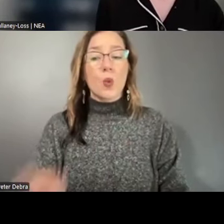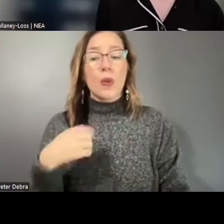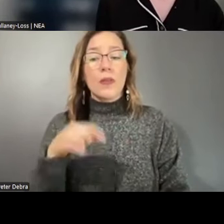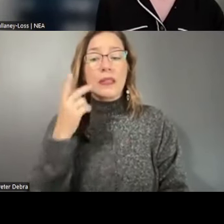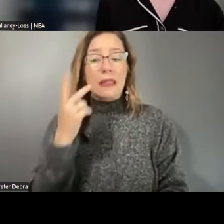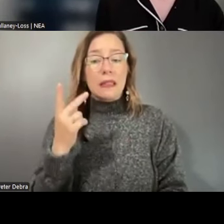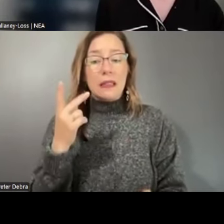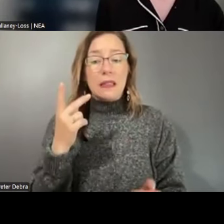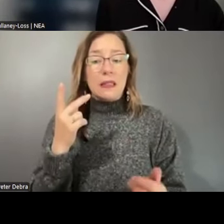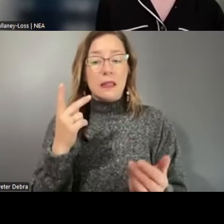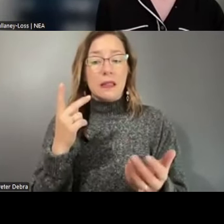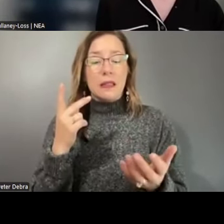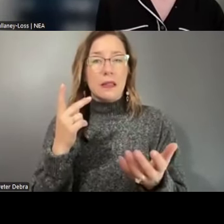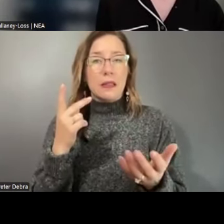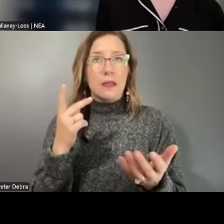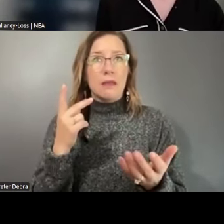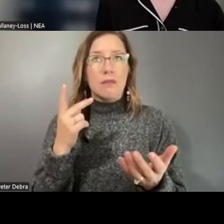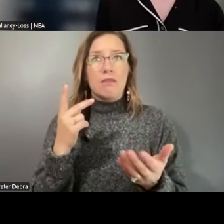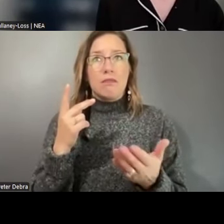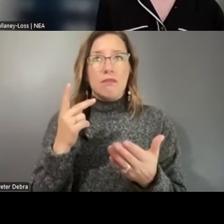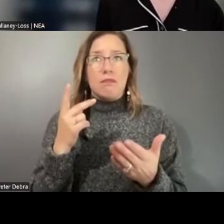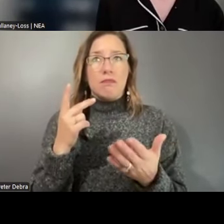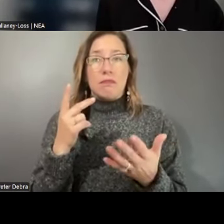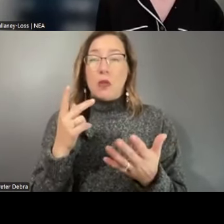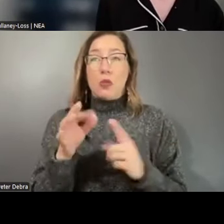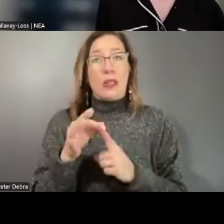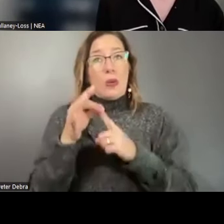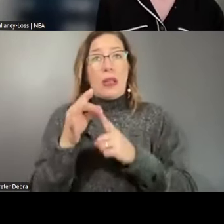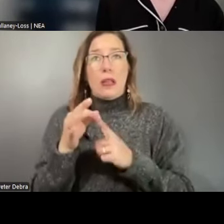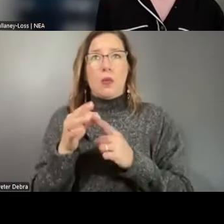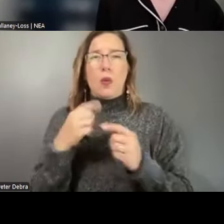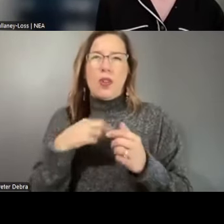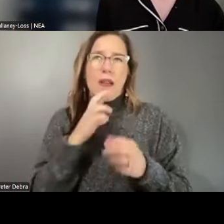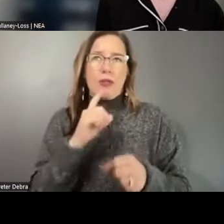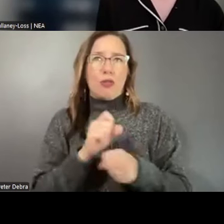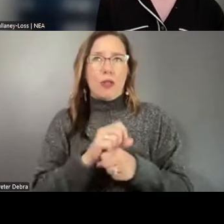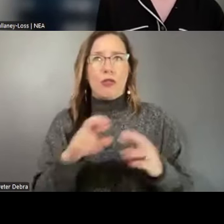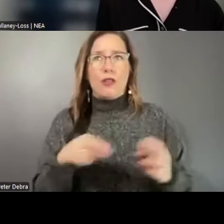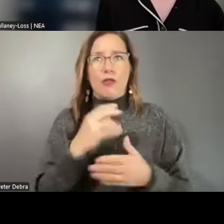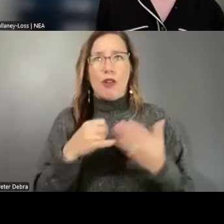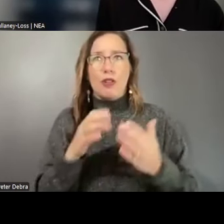is unique in that we are actually a regional arts council, so we are both a local and a regional,